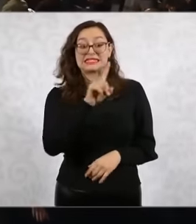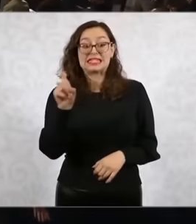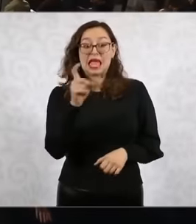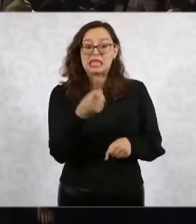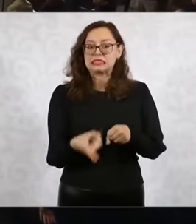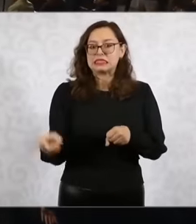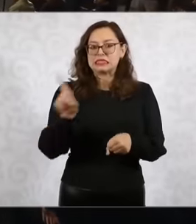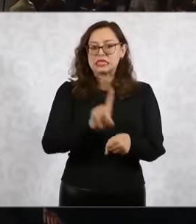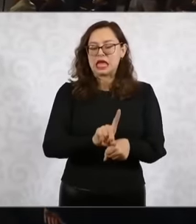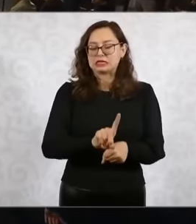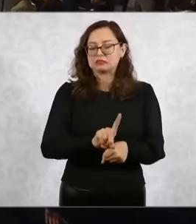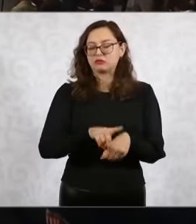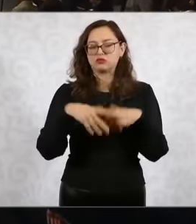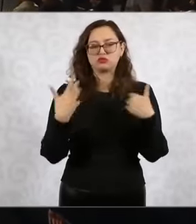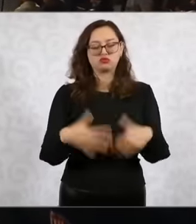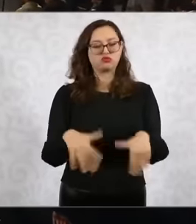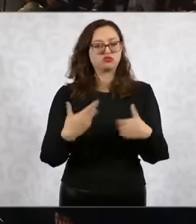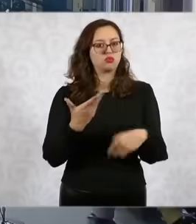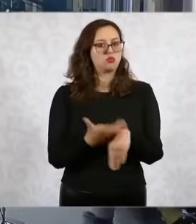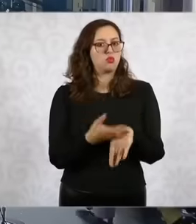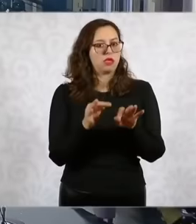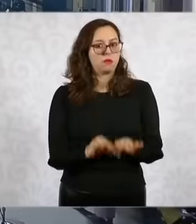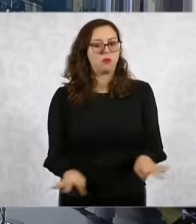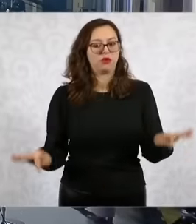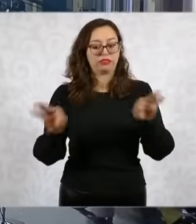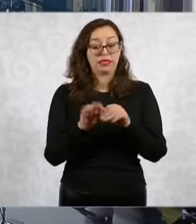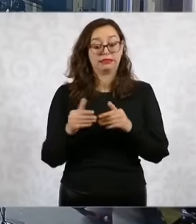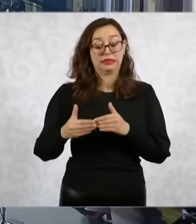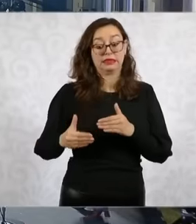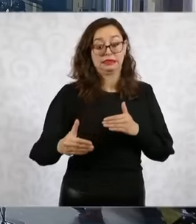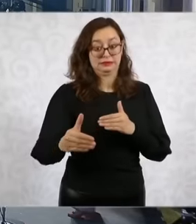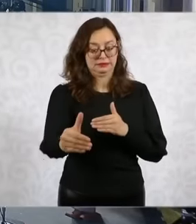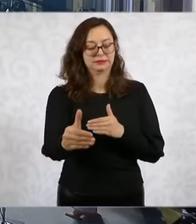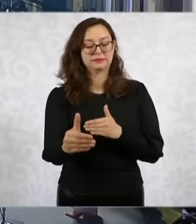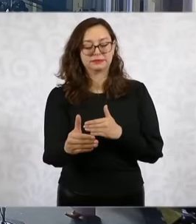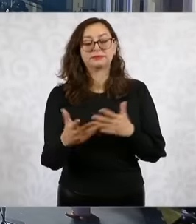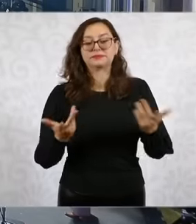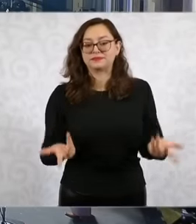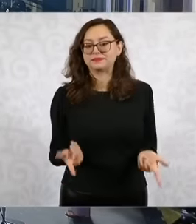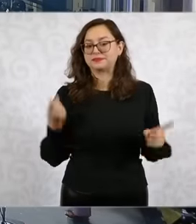ruler and bring with them certain challenges on the one hand the high expectations on the part of